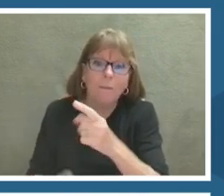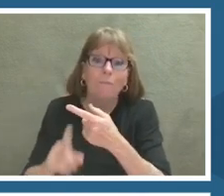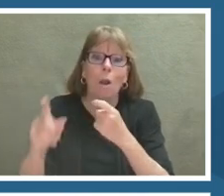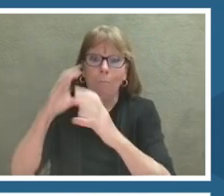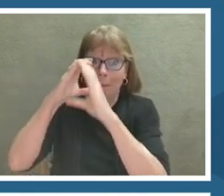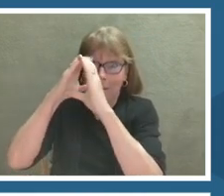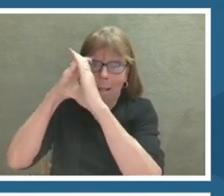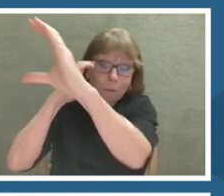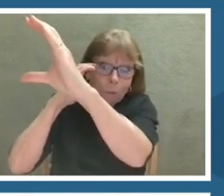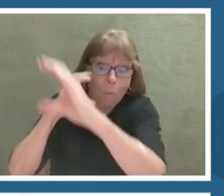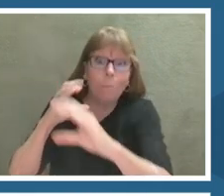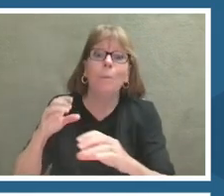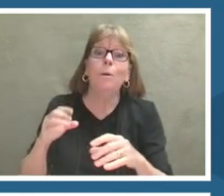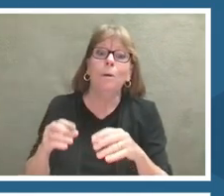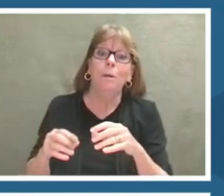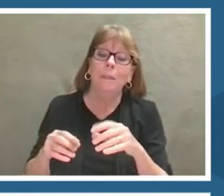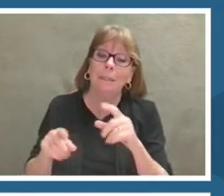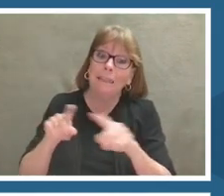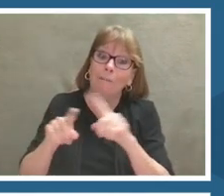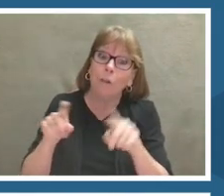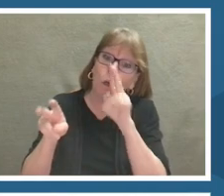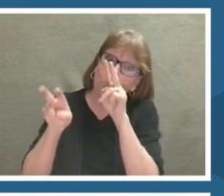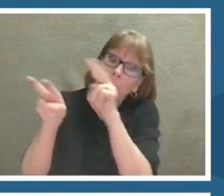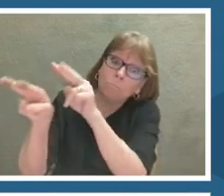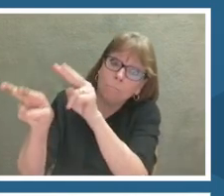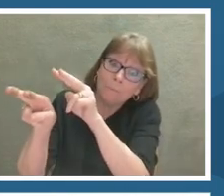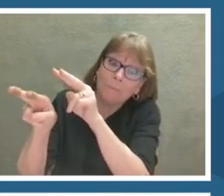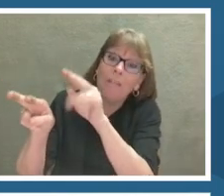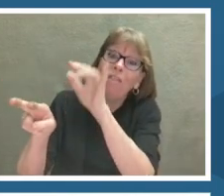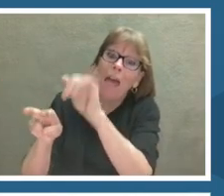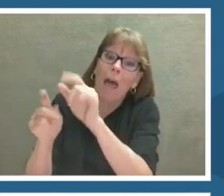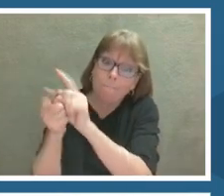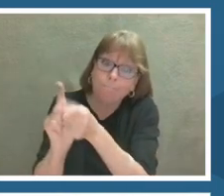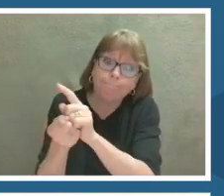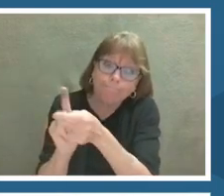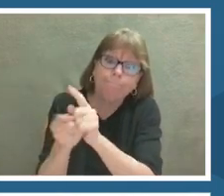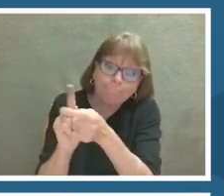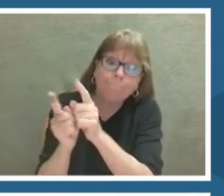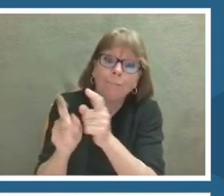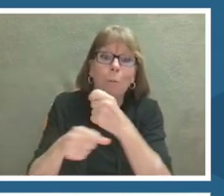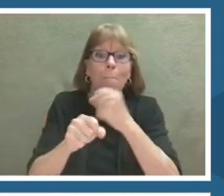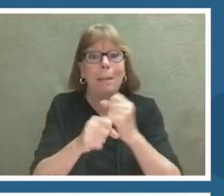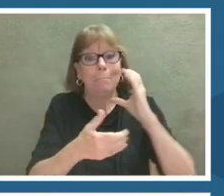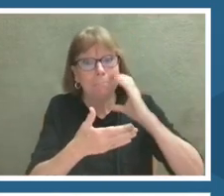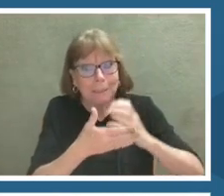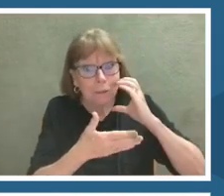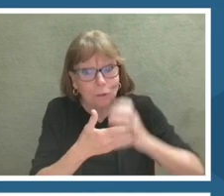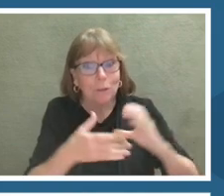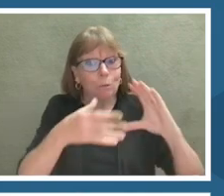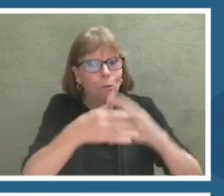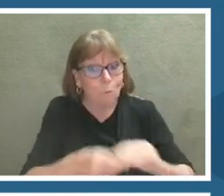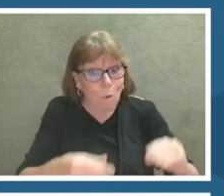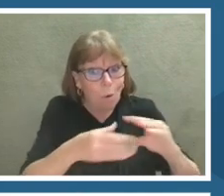into pictures and stories that make the astrophysical phenomena, it brings them to life.